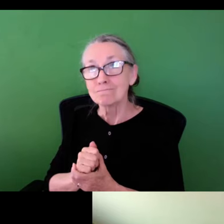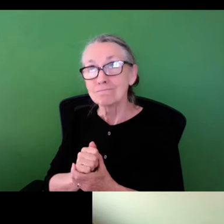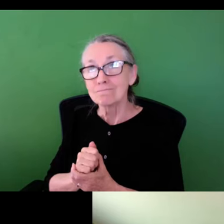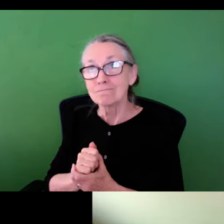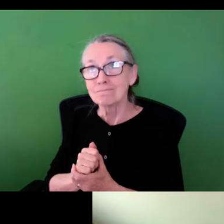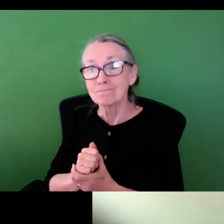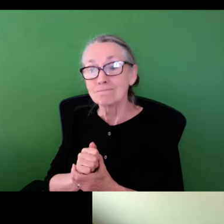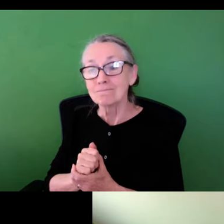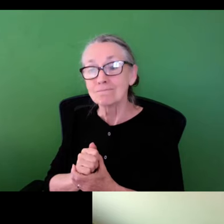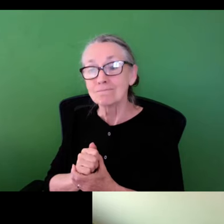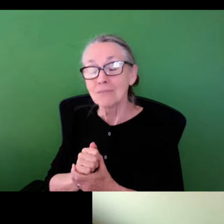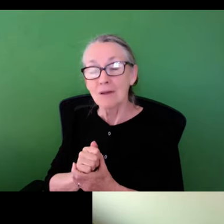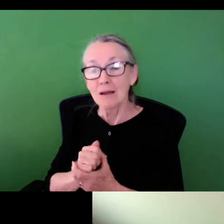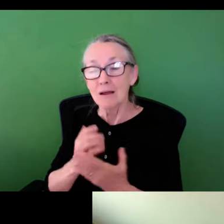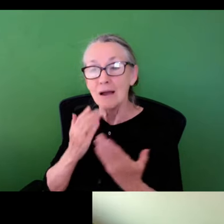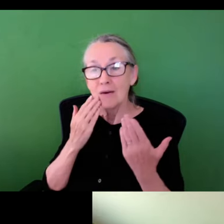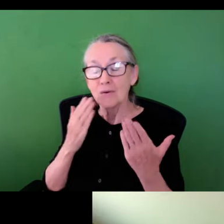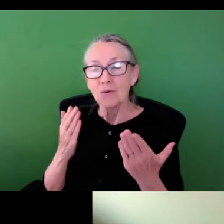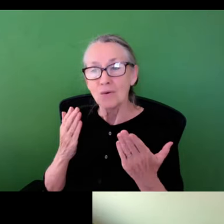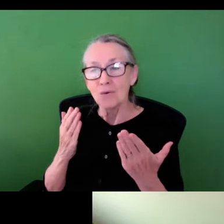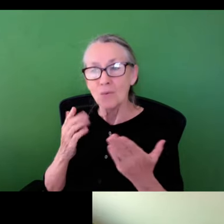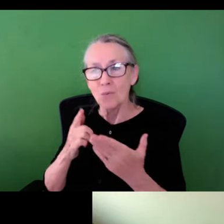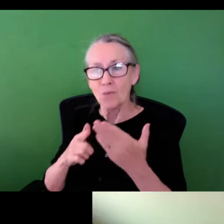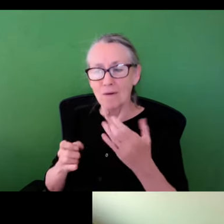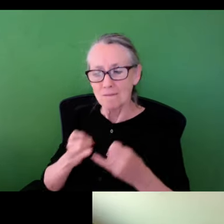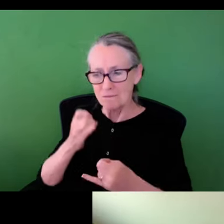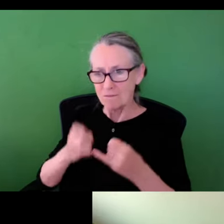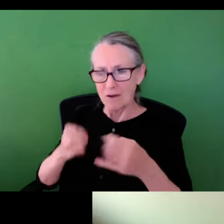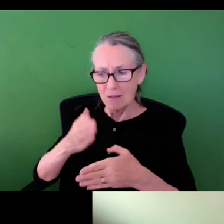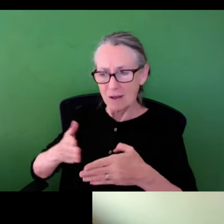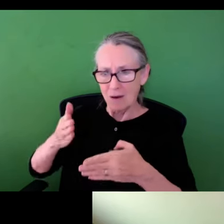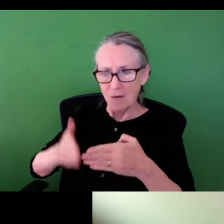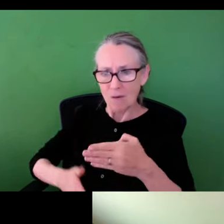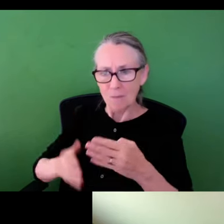And so I'm not sure -- you know,